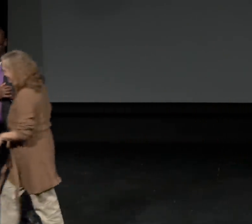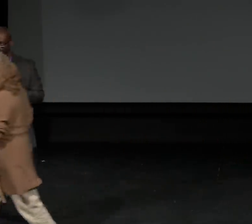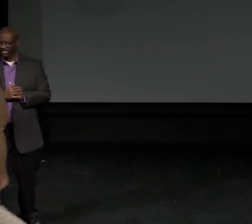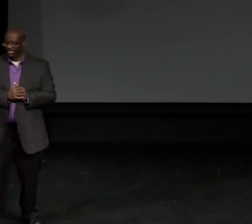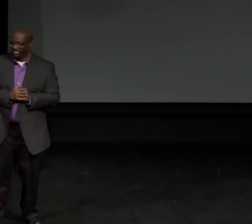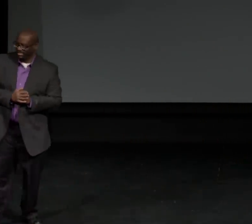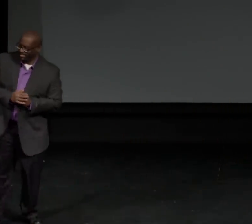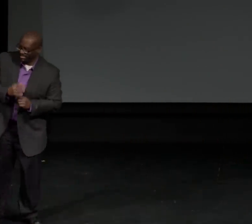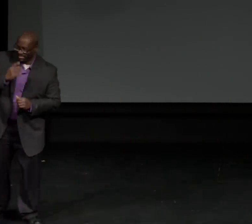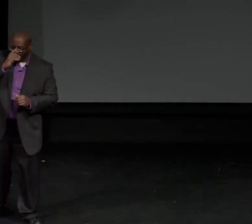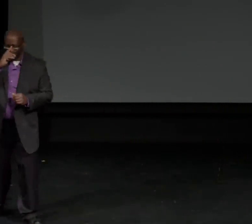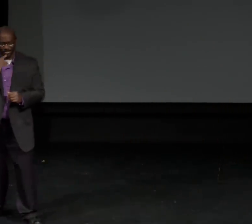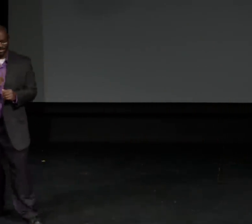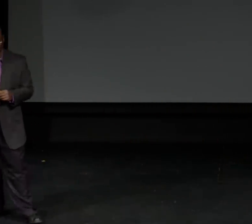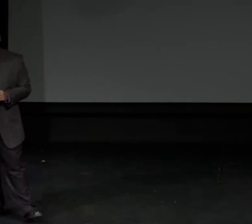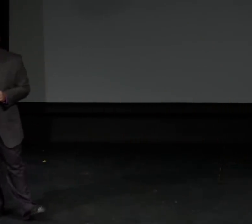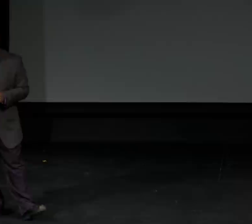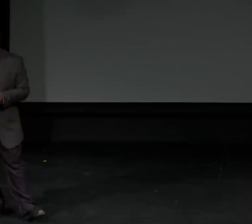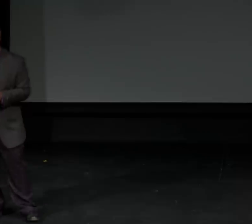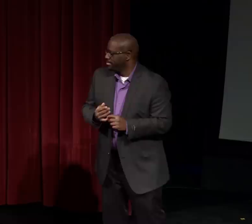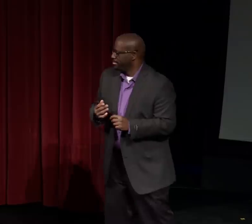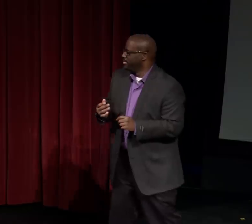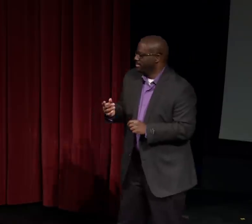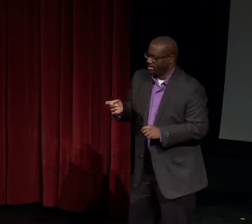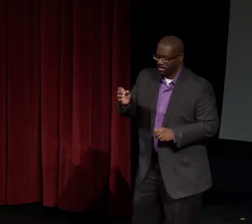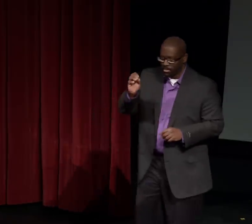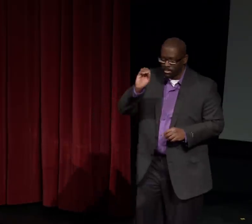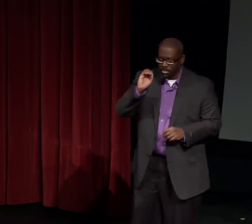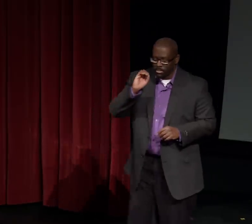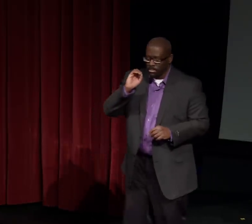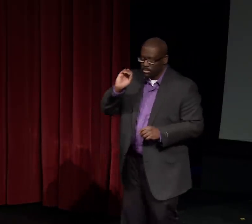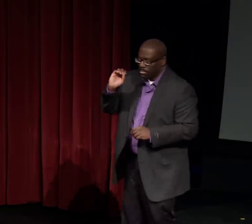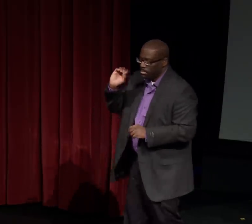So I'm wondering why this one sign is utilized to represent this entire continent. And why that decision was made.